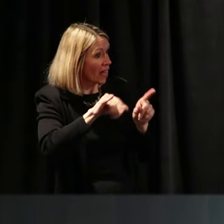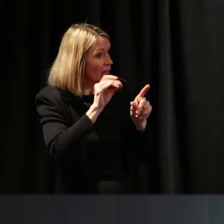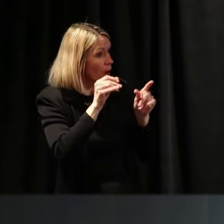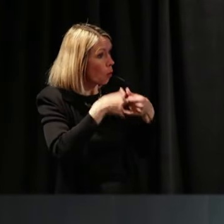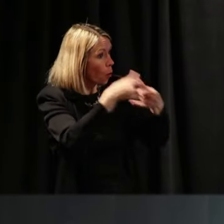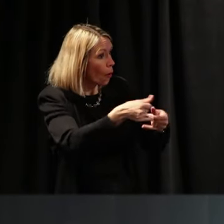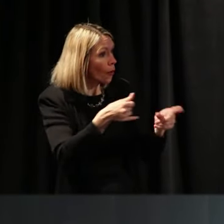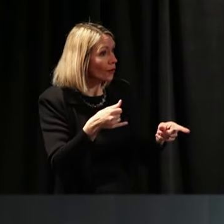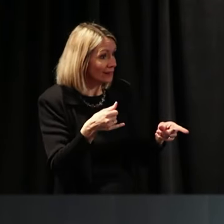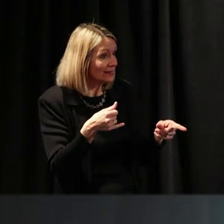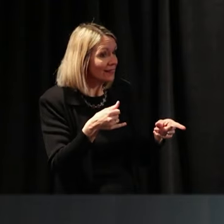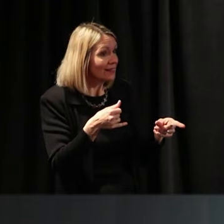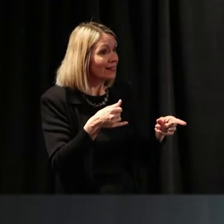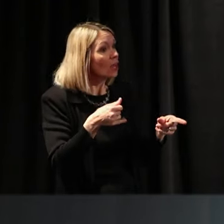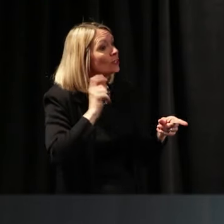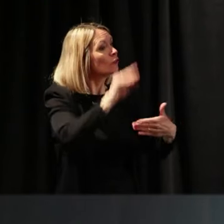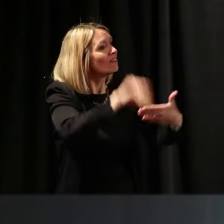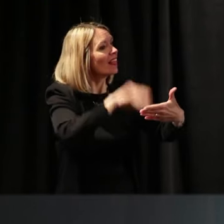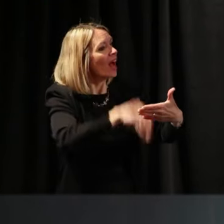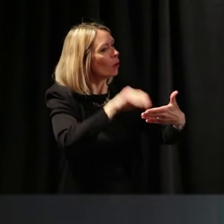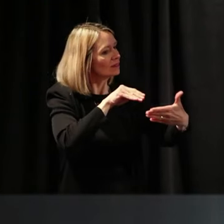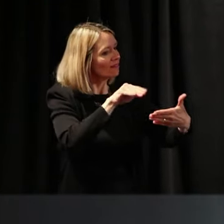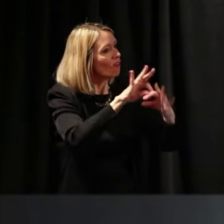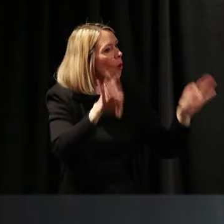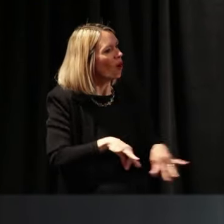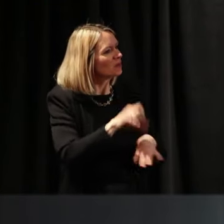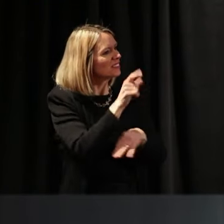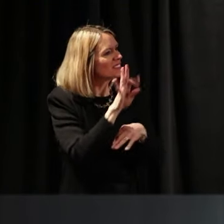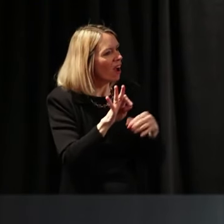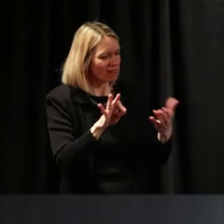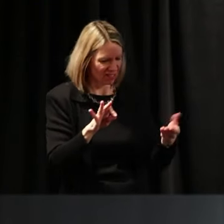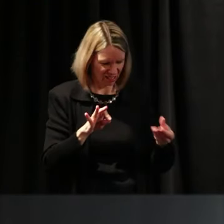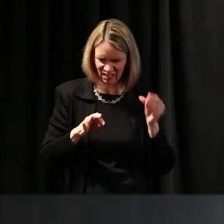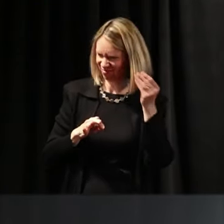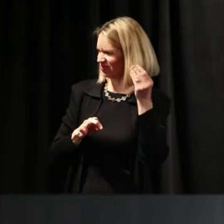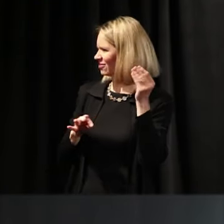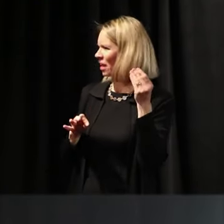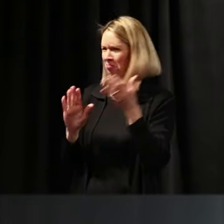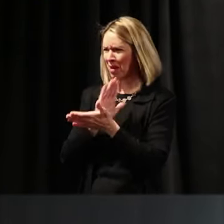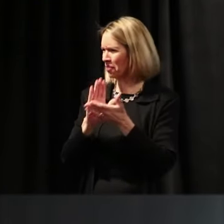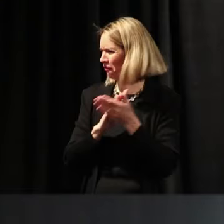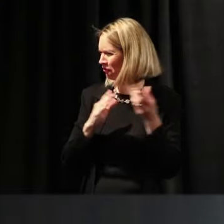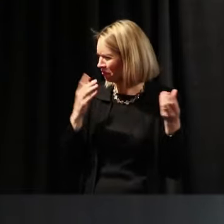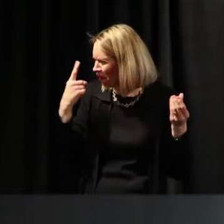“And you need to fill out this stuff.” And there were all these pages. I thought, “You've got to be kidding, You didn't even tell me